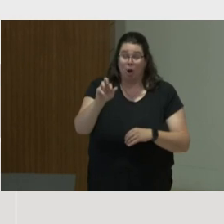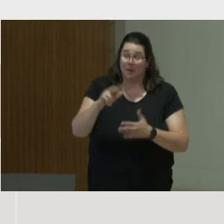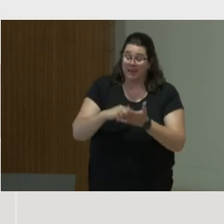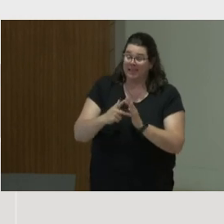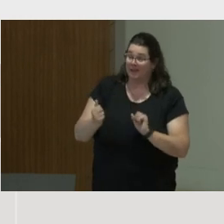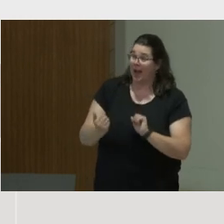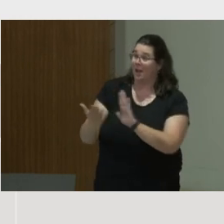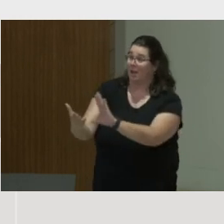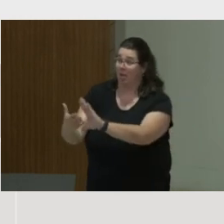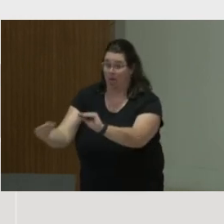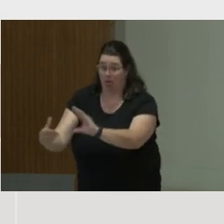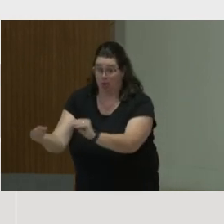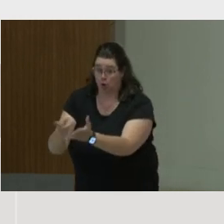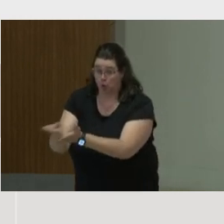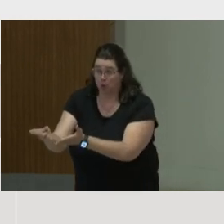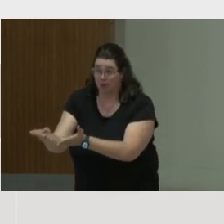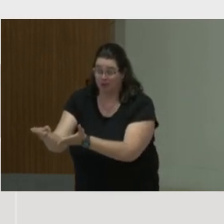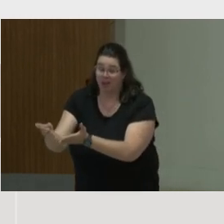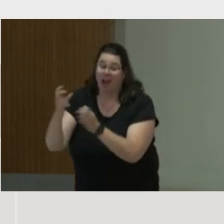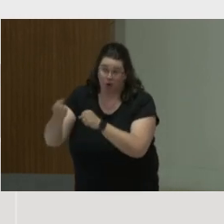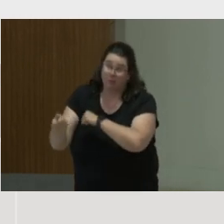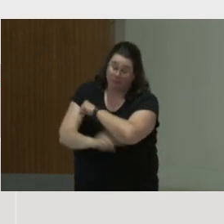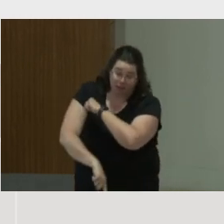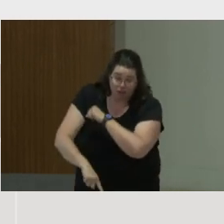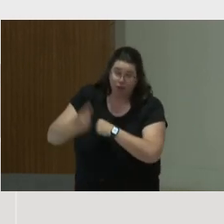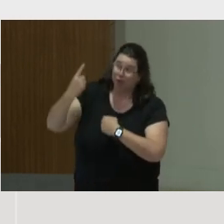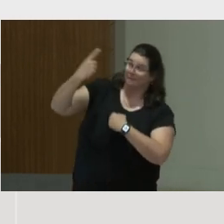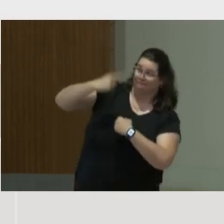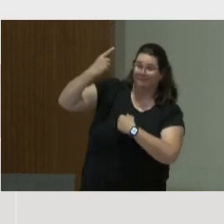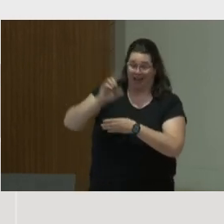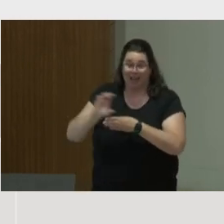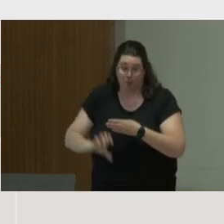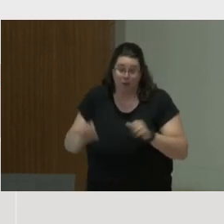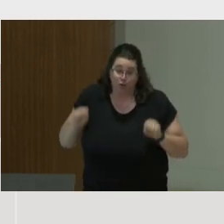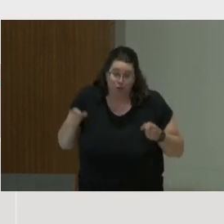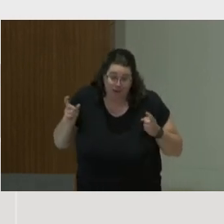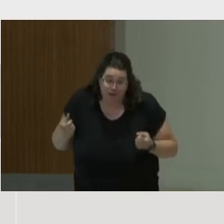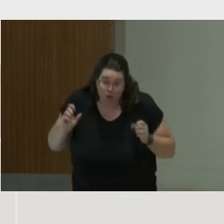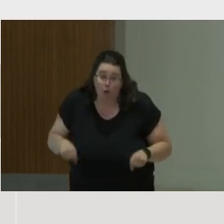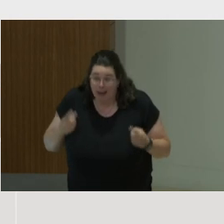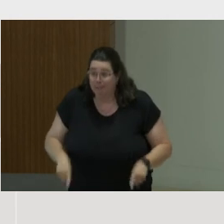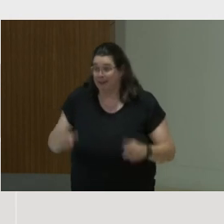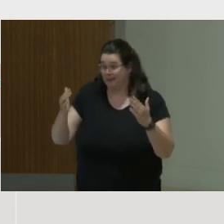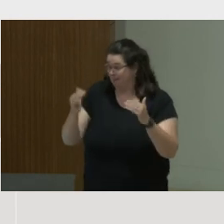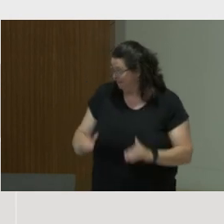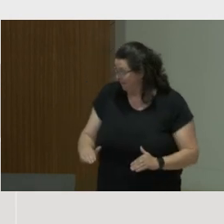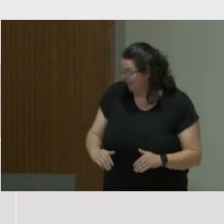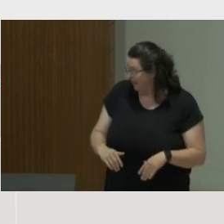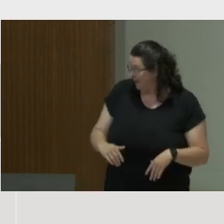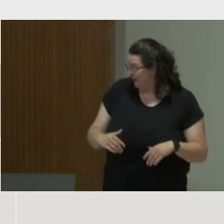and consequences of speaking the truth. Then the mechanisms bearing personal risks again, including risking